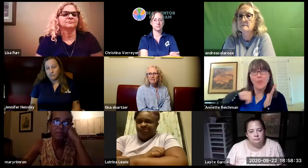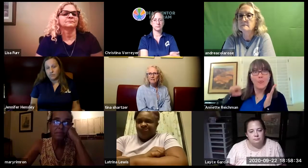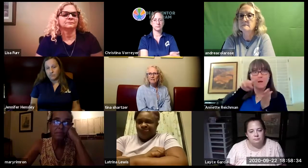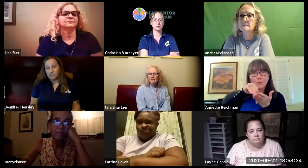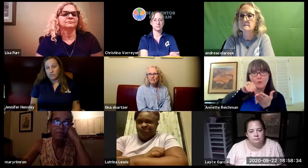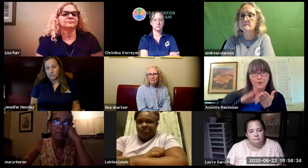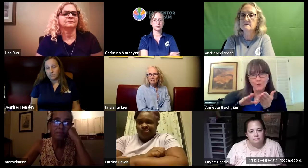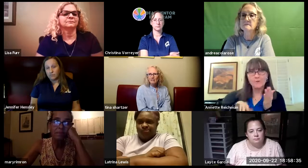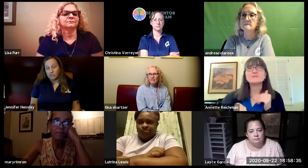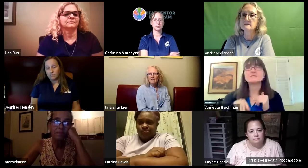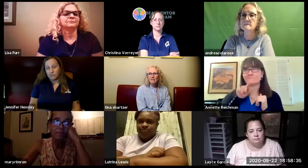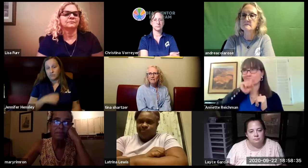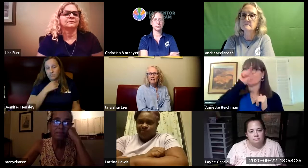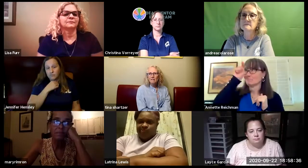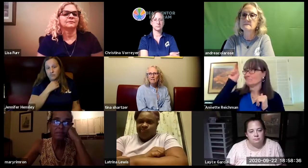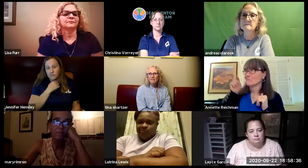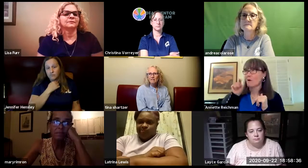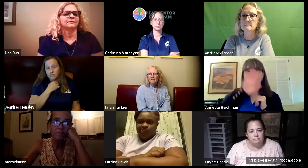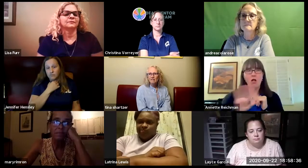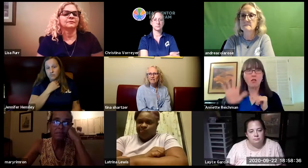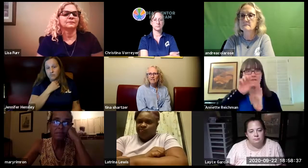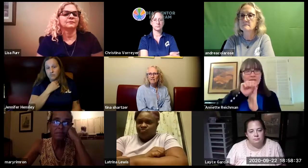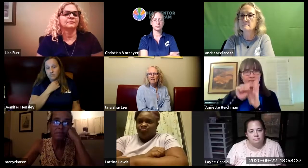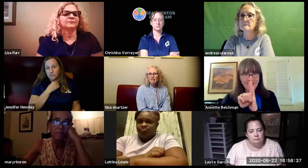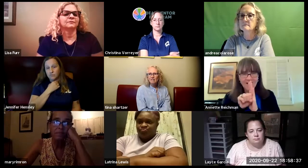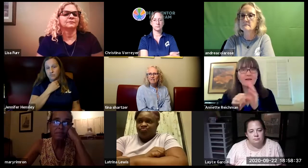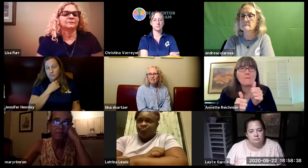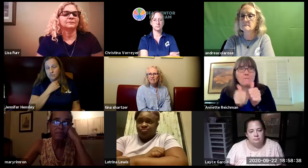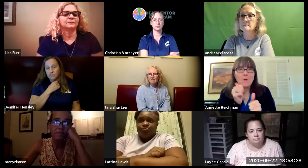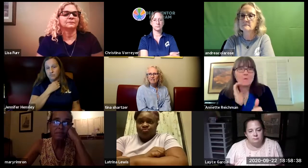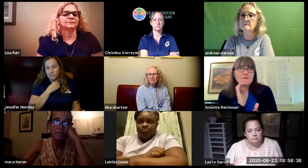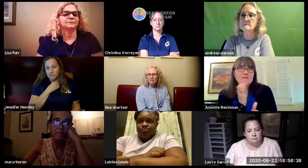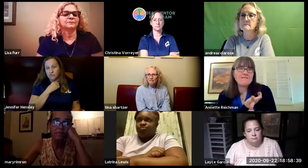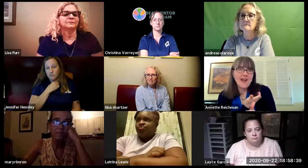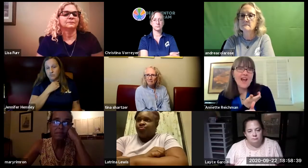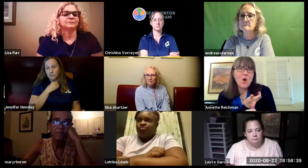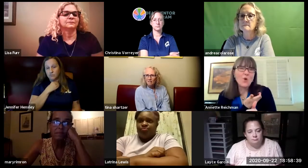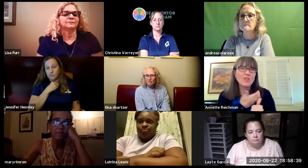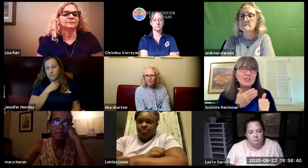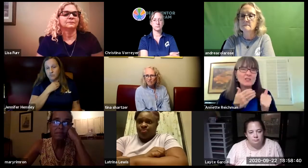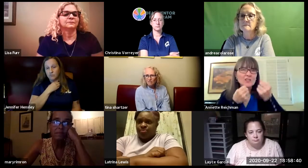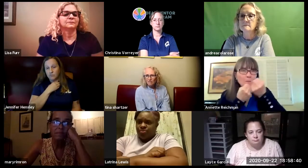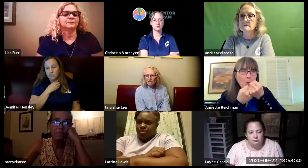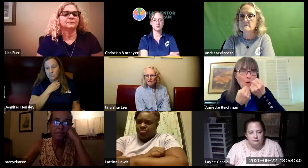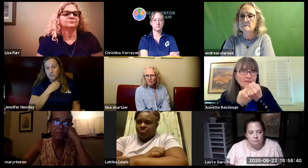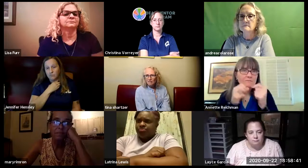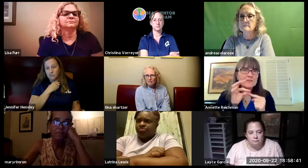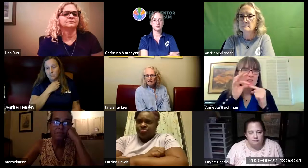as far as itinerant services and those students all across our state